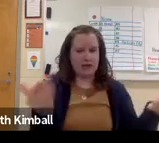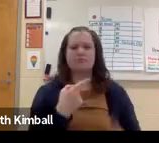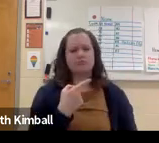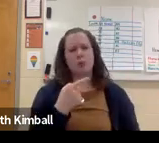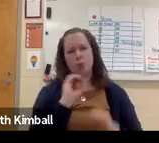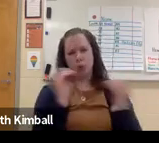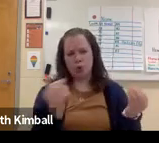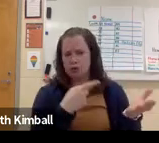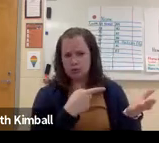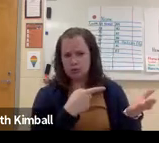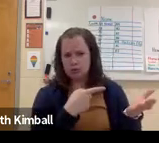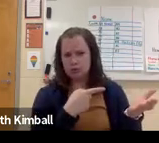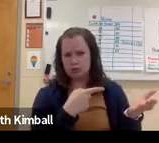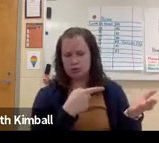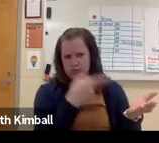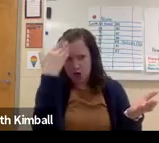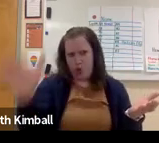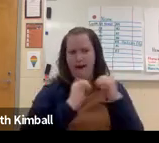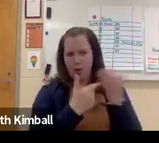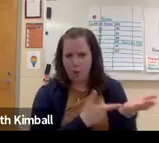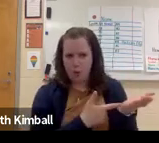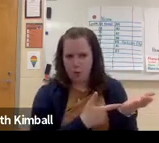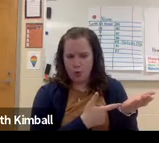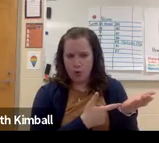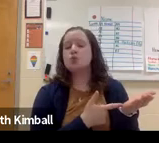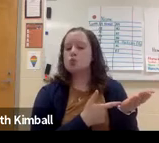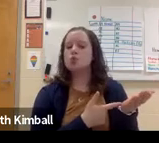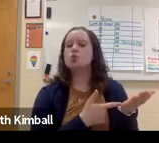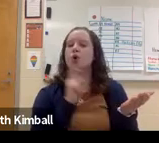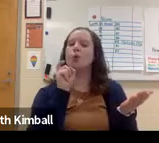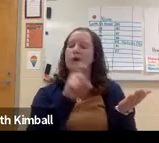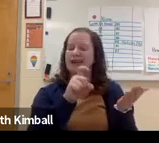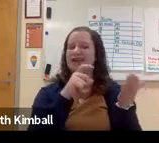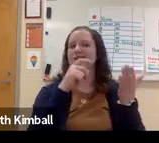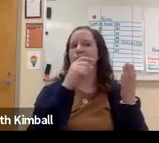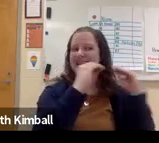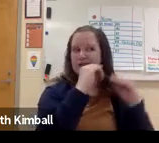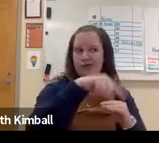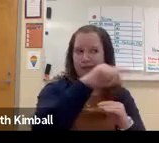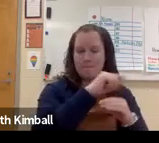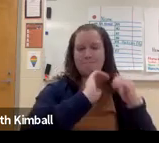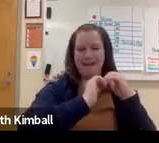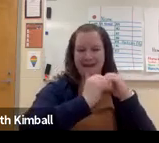And they use the technology, but they've never created any of those programs.